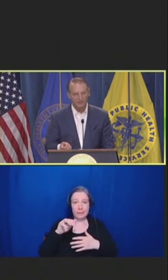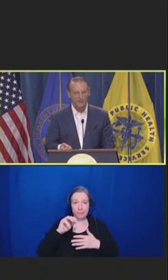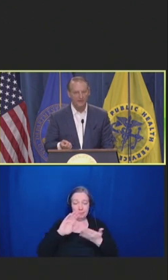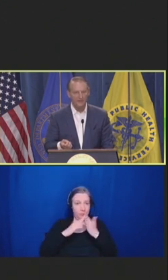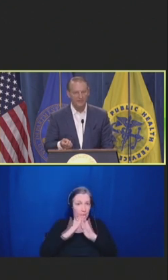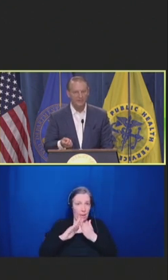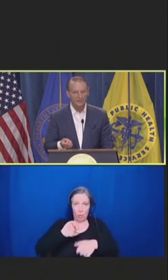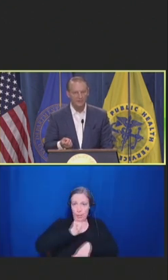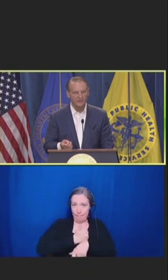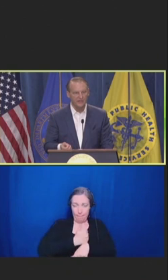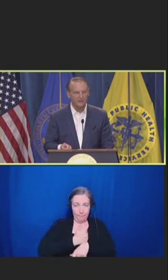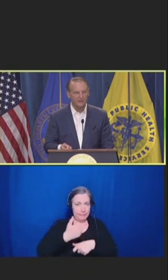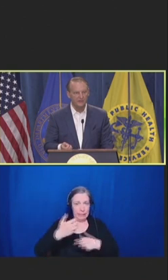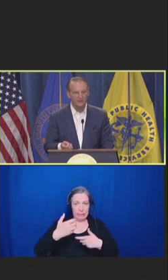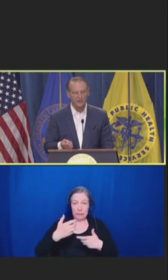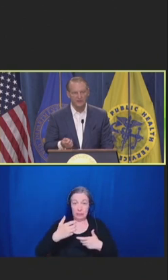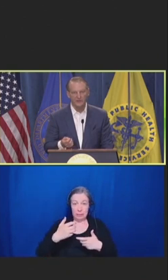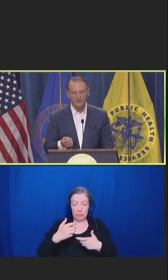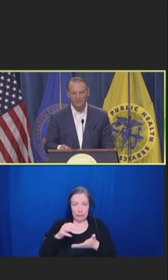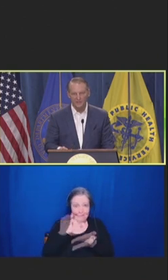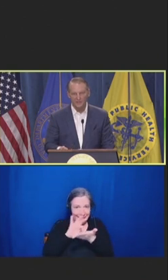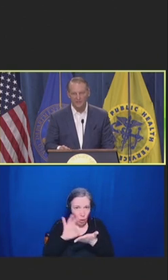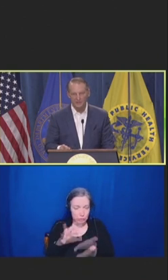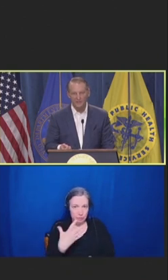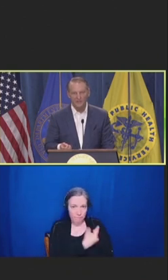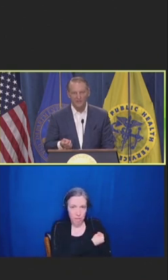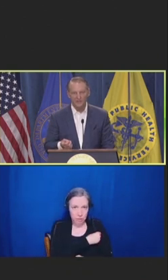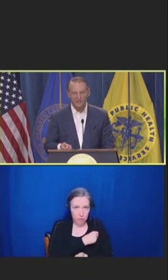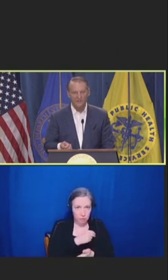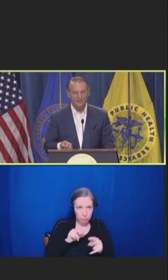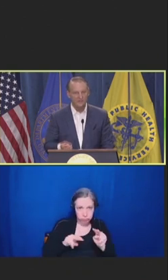I would say it's one of the leading reasons why they do not administer vaccines in a lot